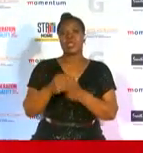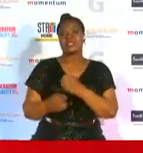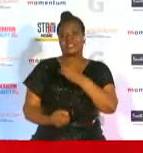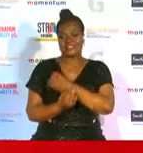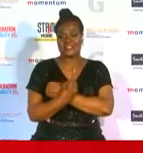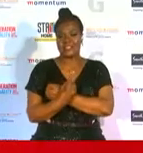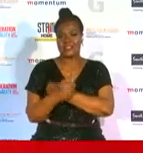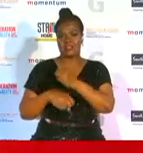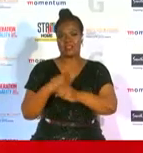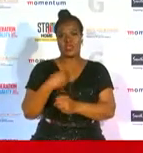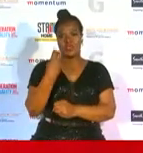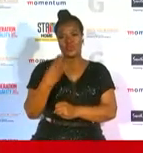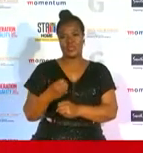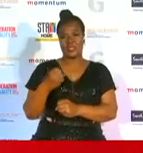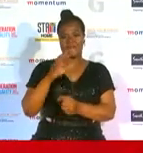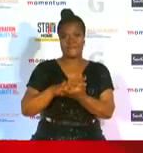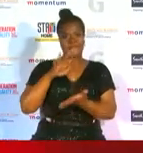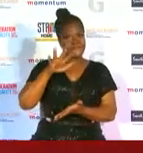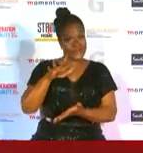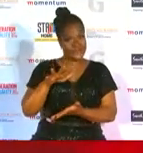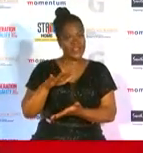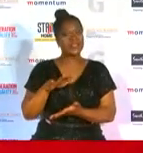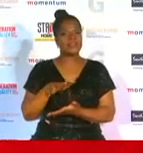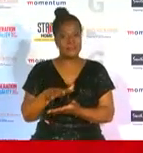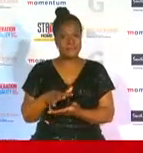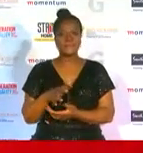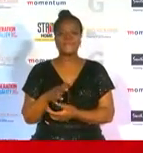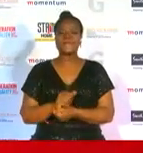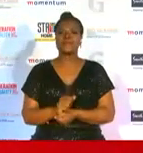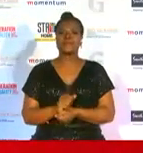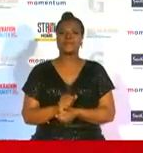of sports arts and culture the honorable the minister rather the the current